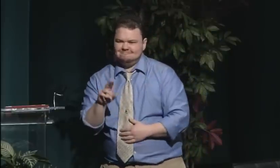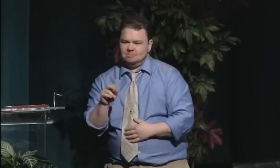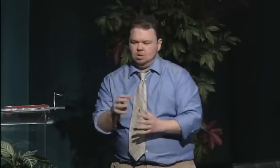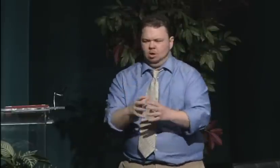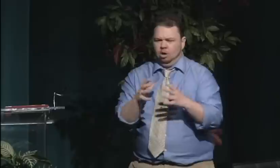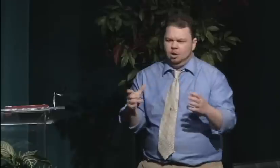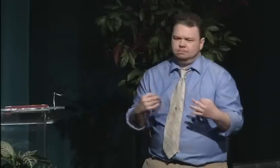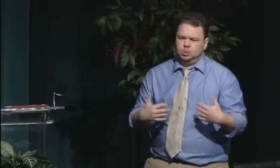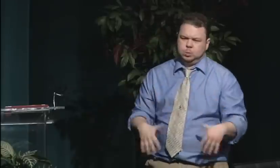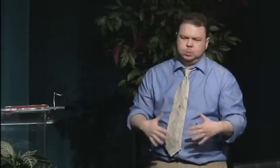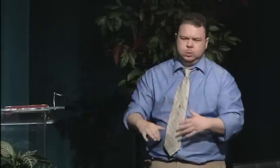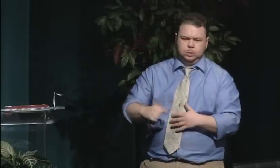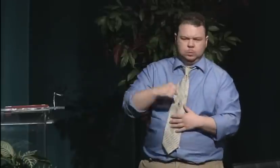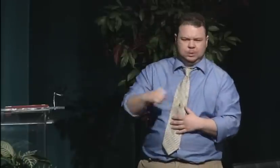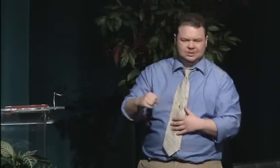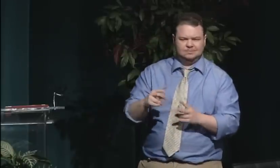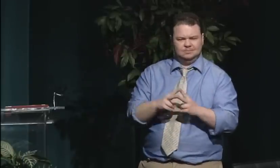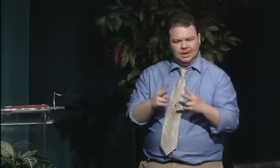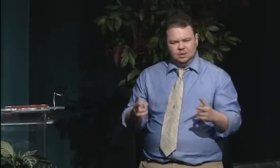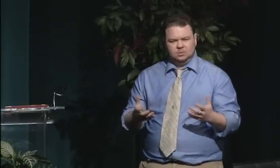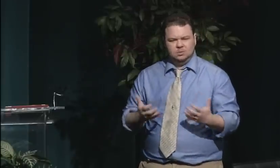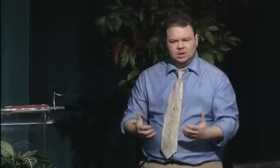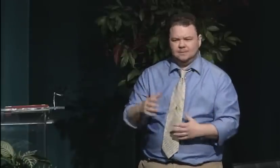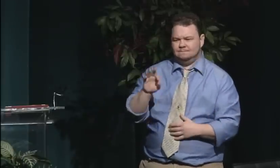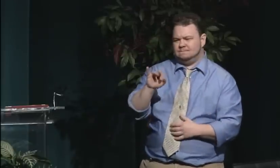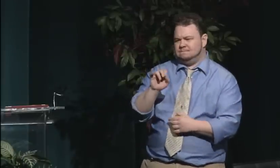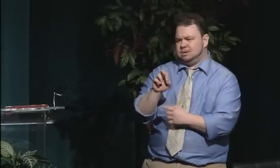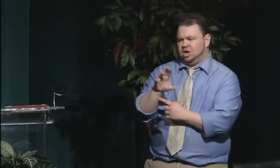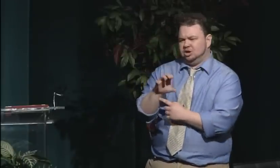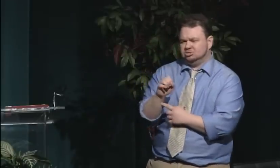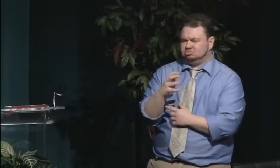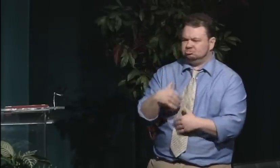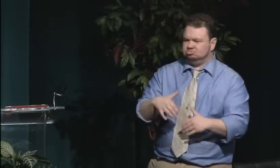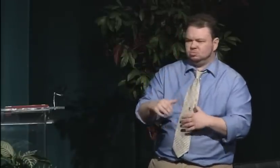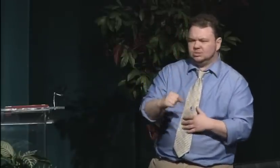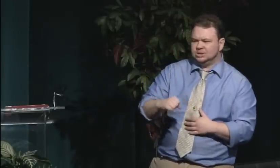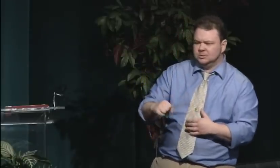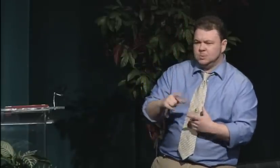was limited and they also said